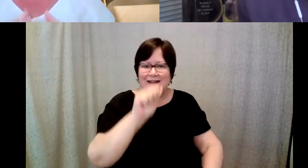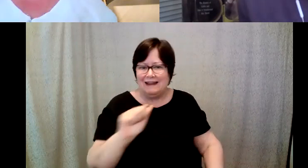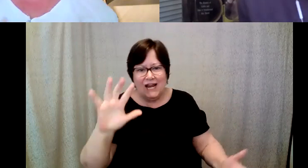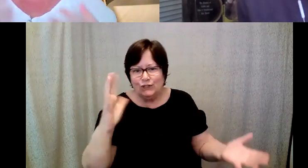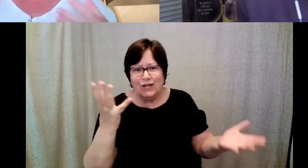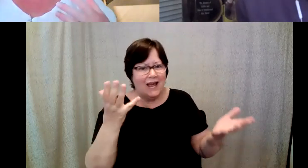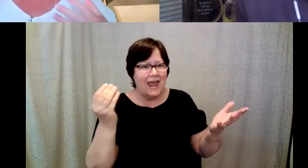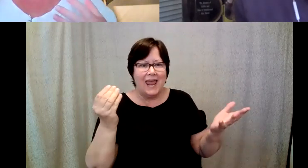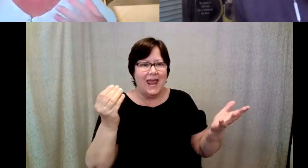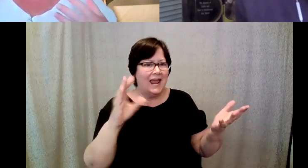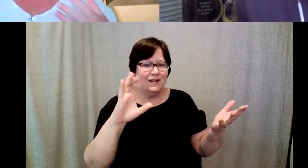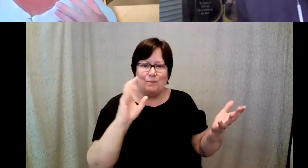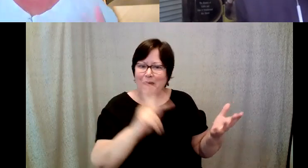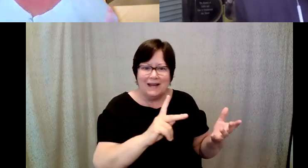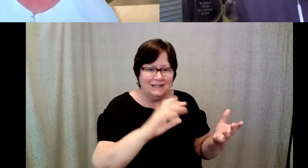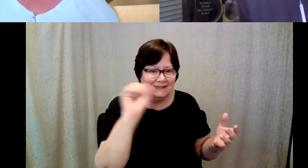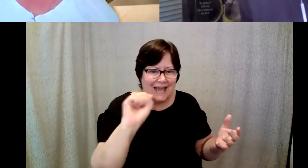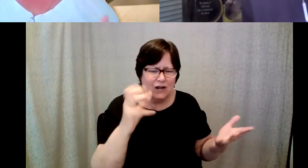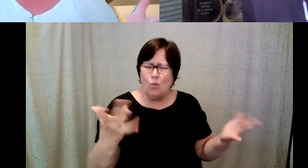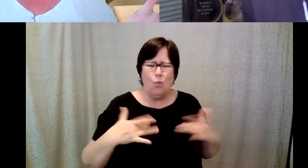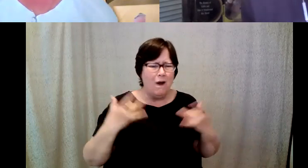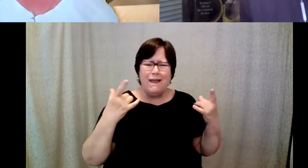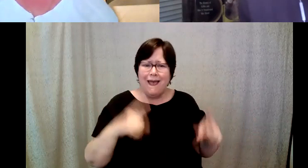back in battle, so what happens, how did How did this happen.